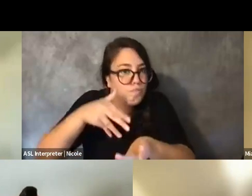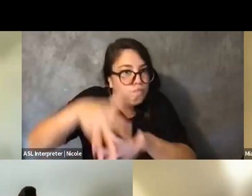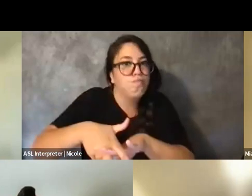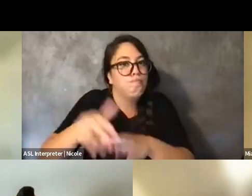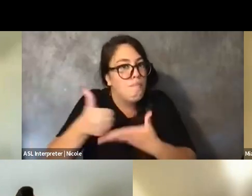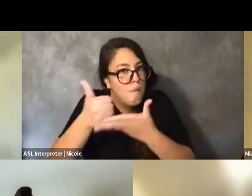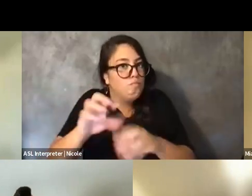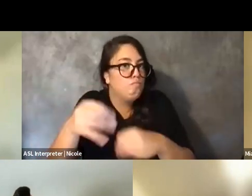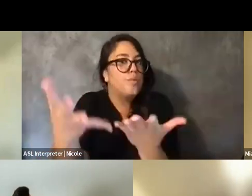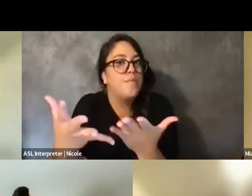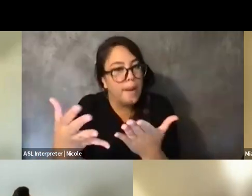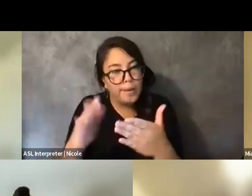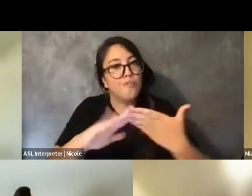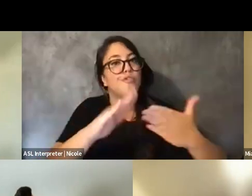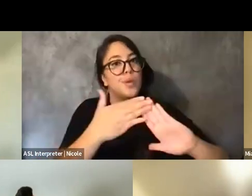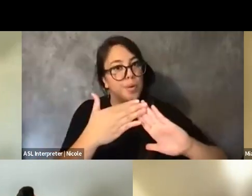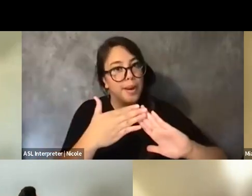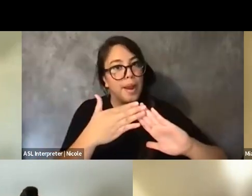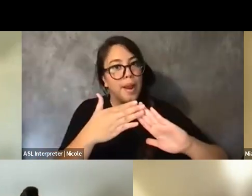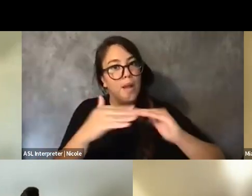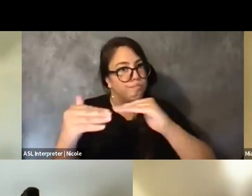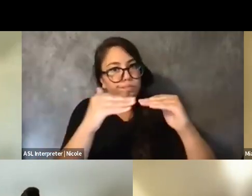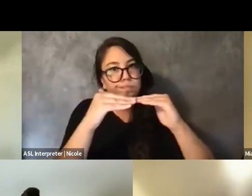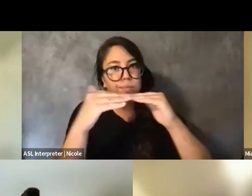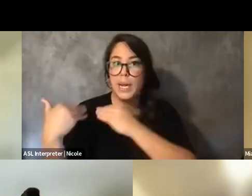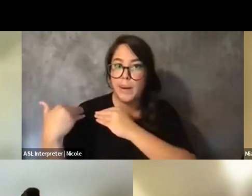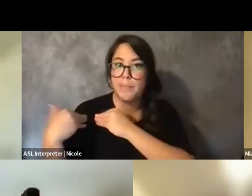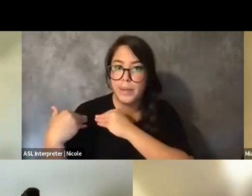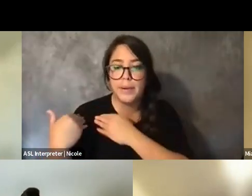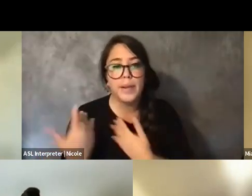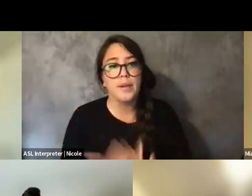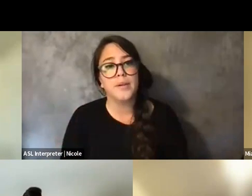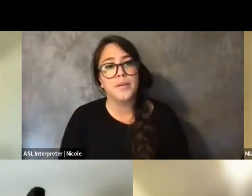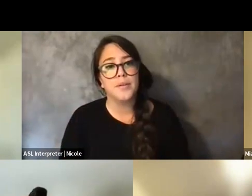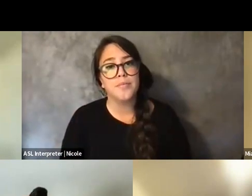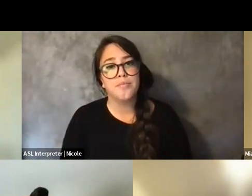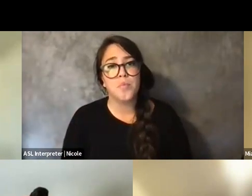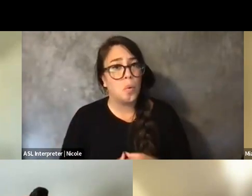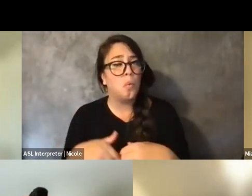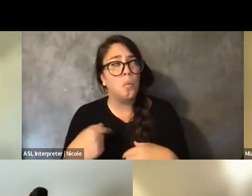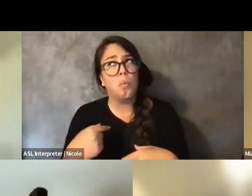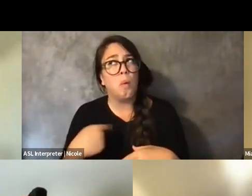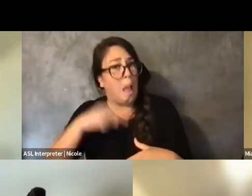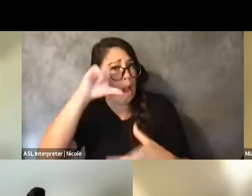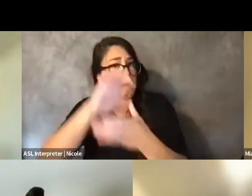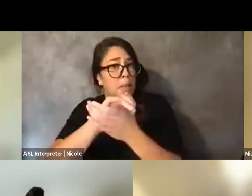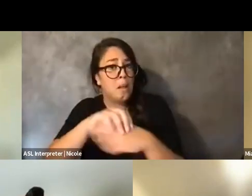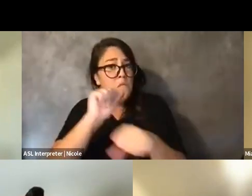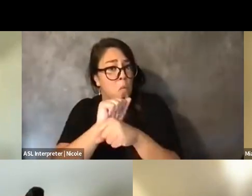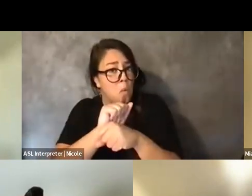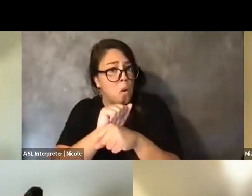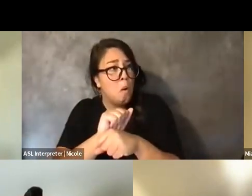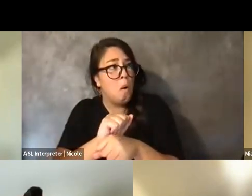And I think that -- Yeah, I think the work can, like, be opened up in a way if we realize that,